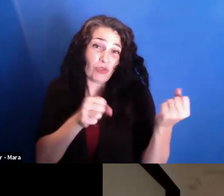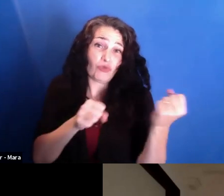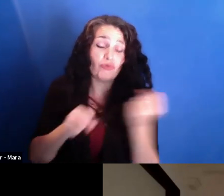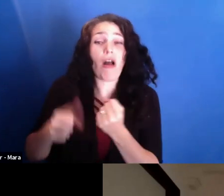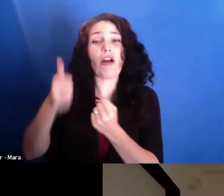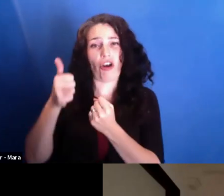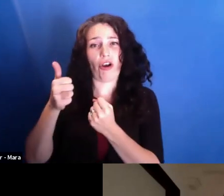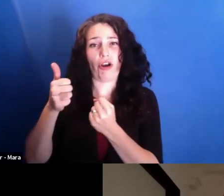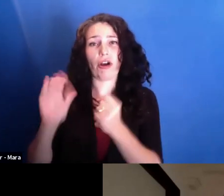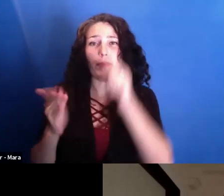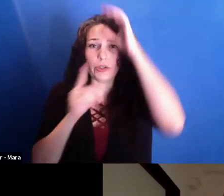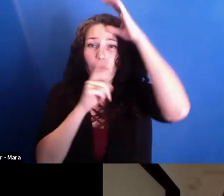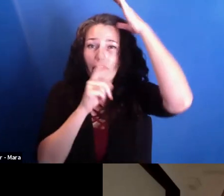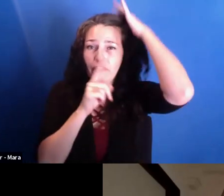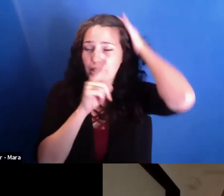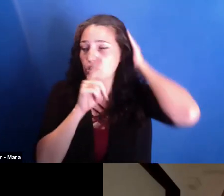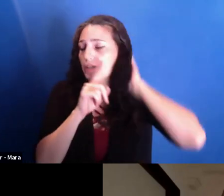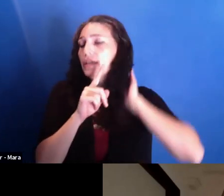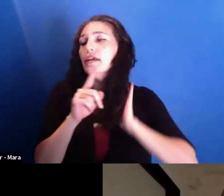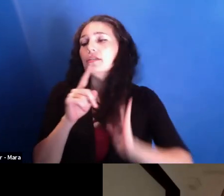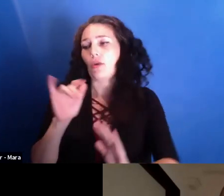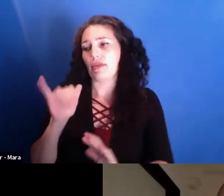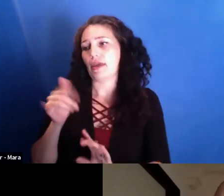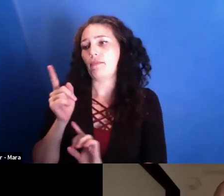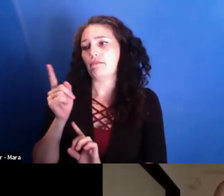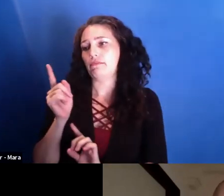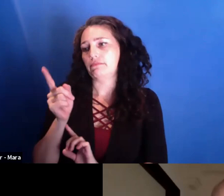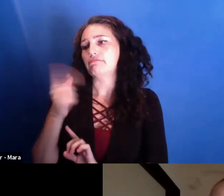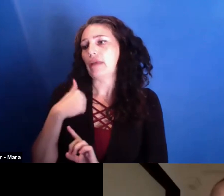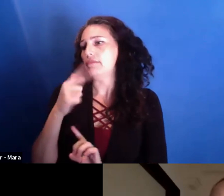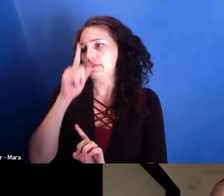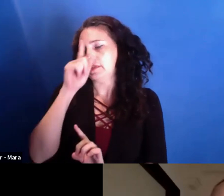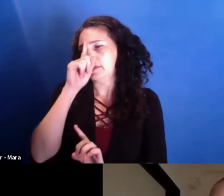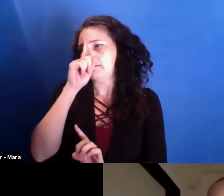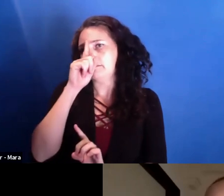And from there on, in a way, it was like a microbe that I got